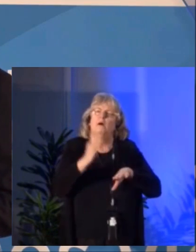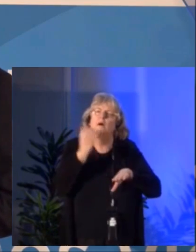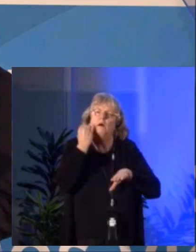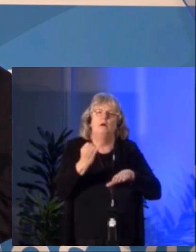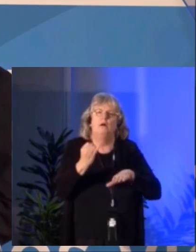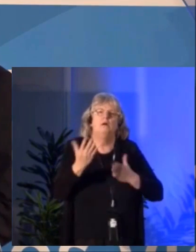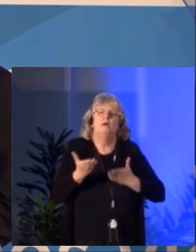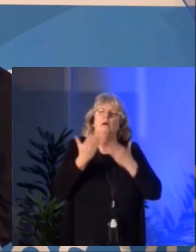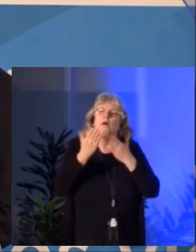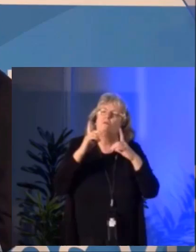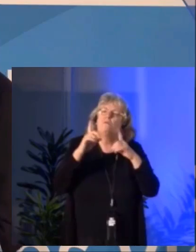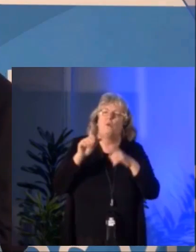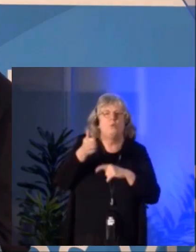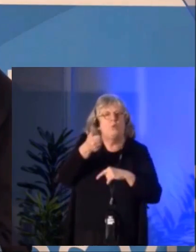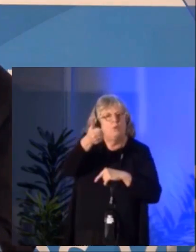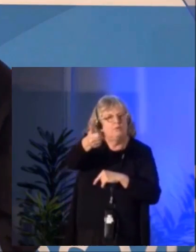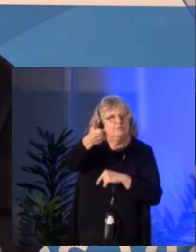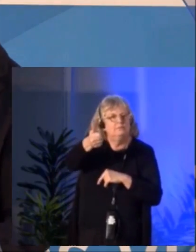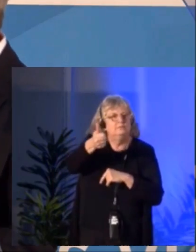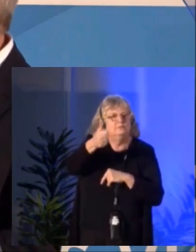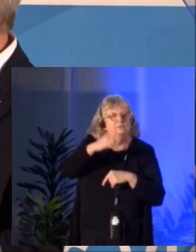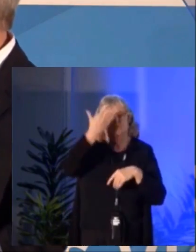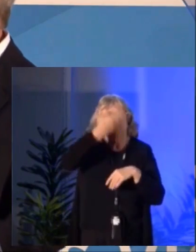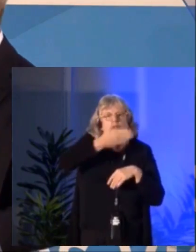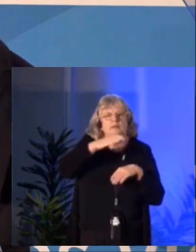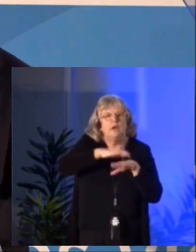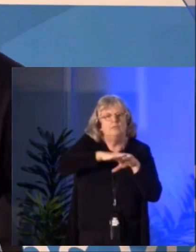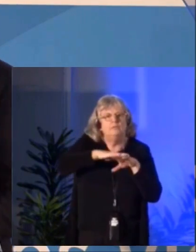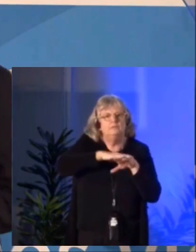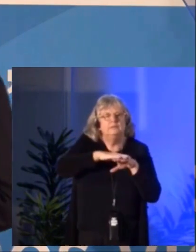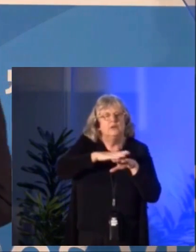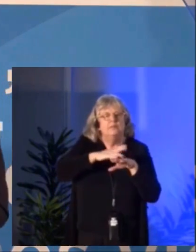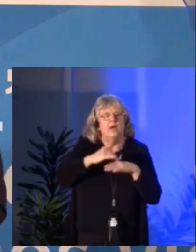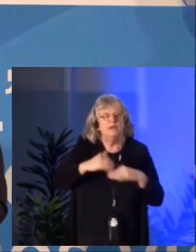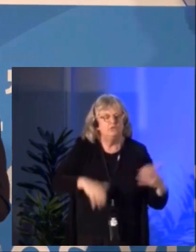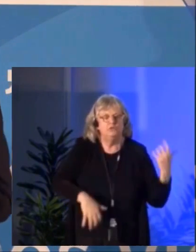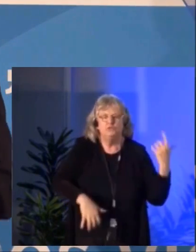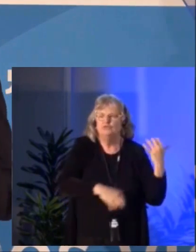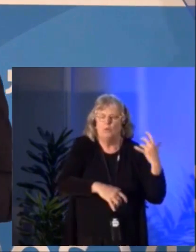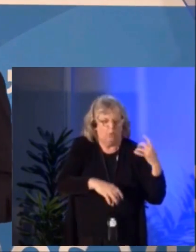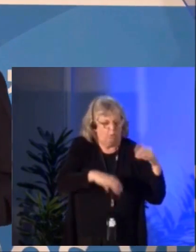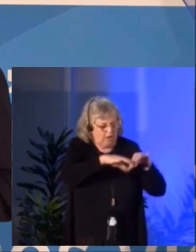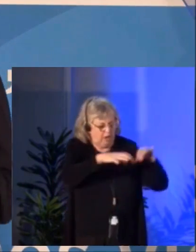for the cover with your case covered of stickers in snow